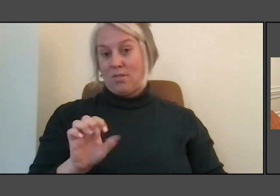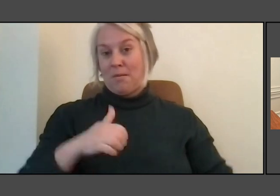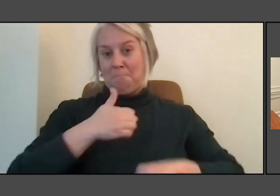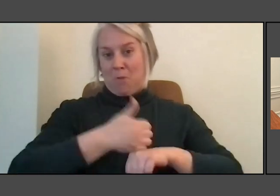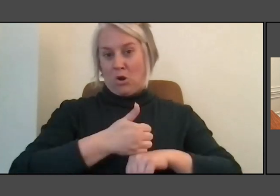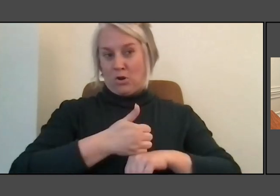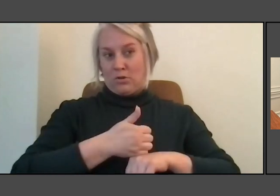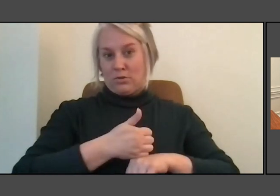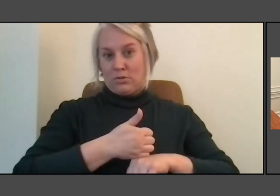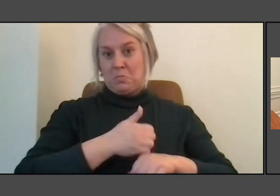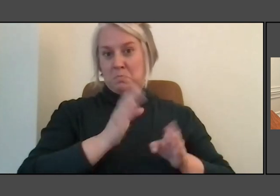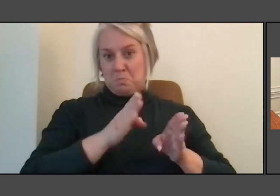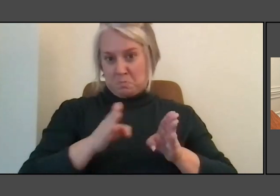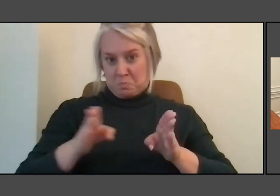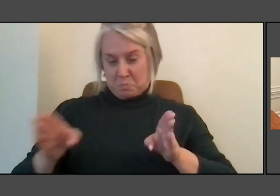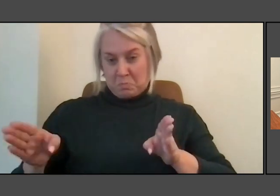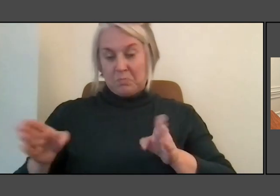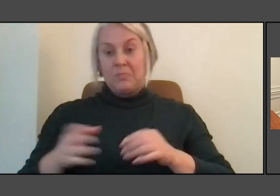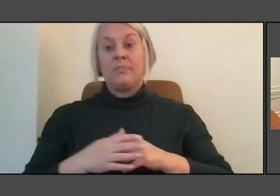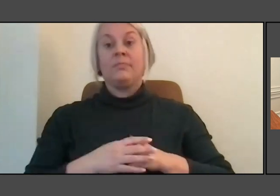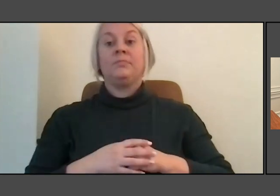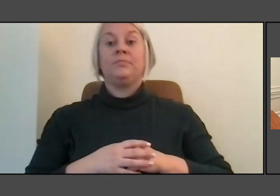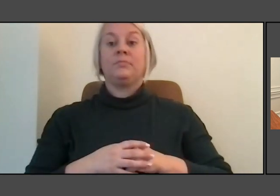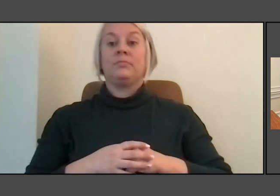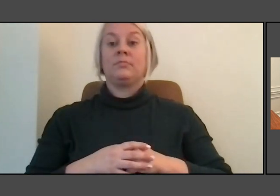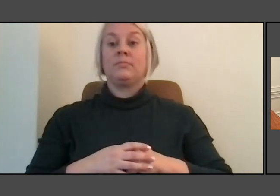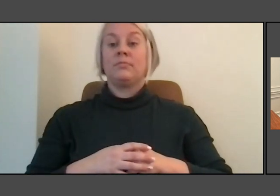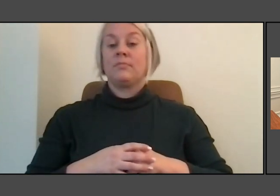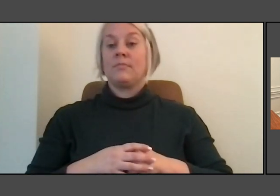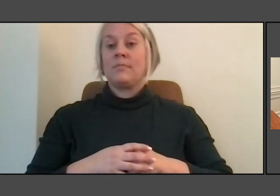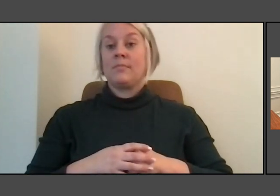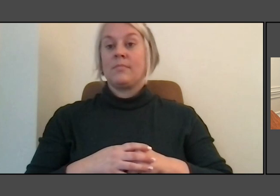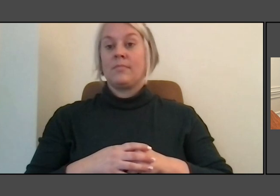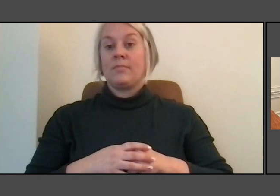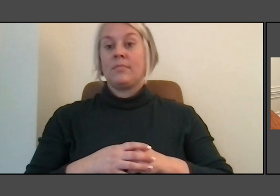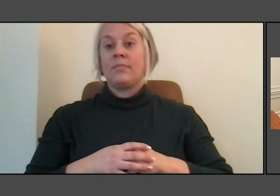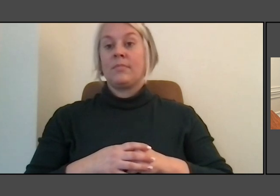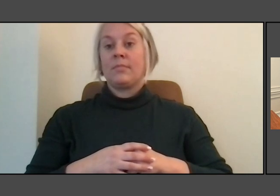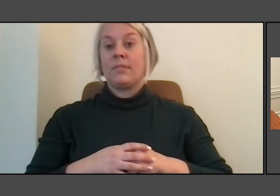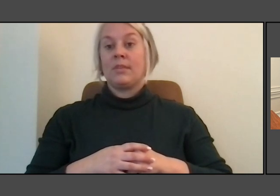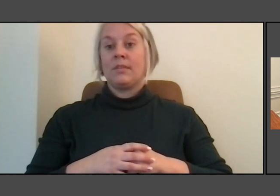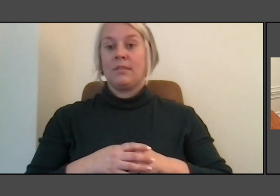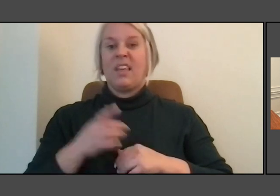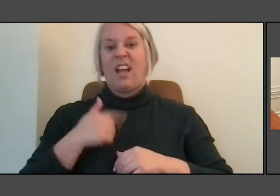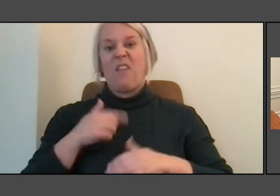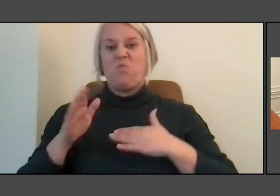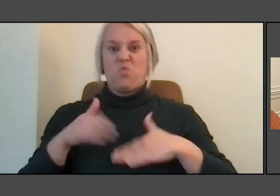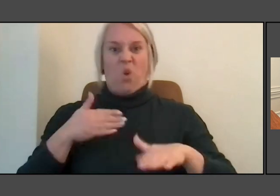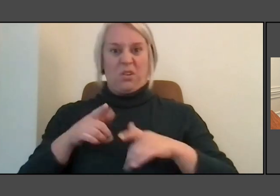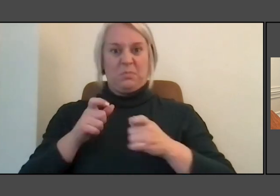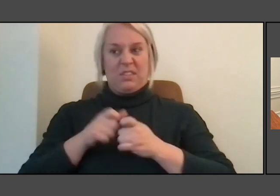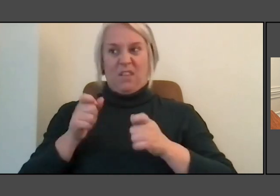And on the other side you have the Chinook tribe asking nature, invoking nature to teach us and show us the way.